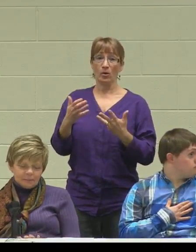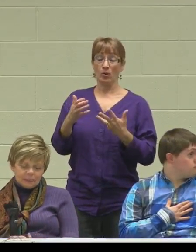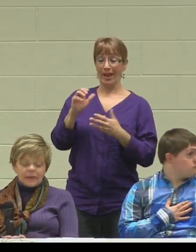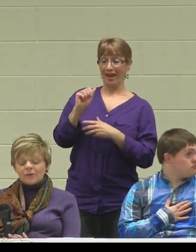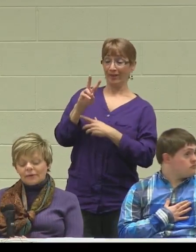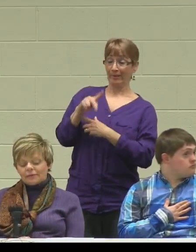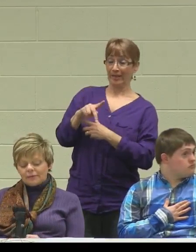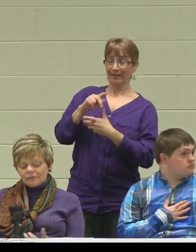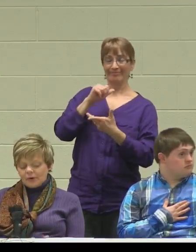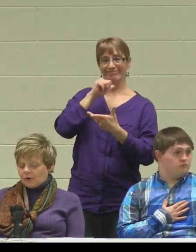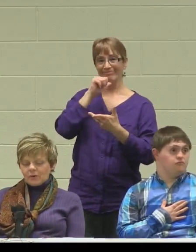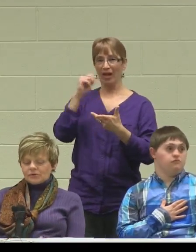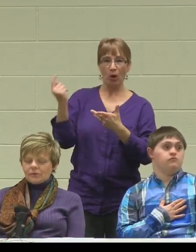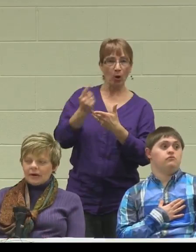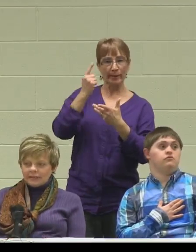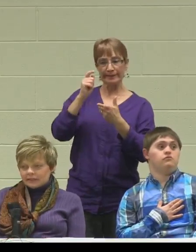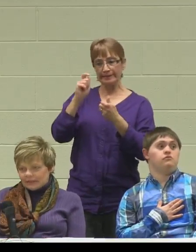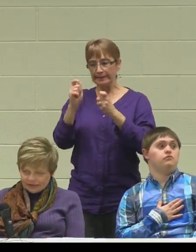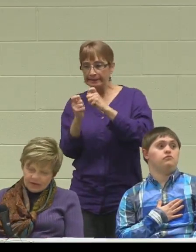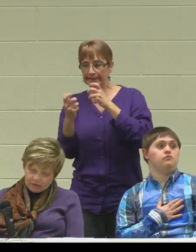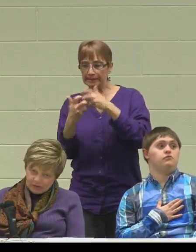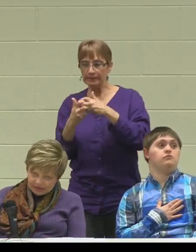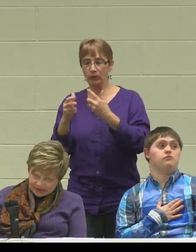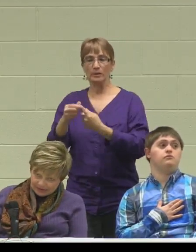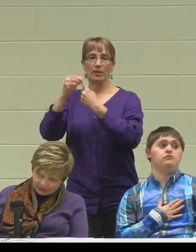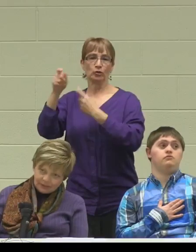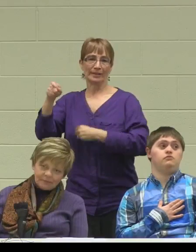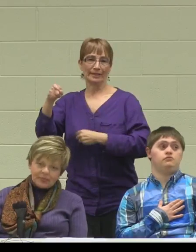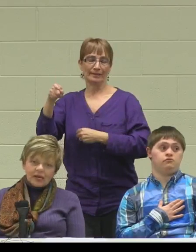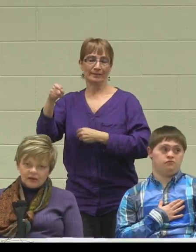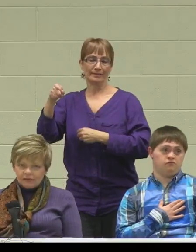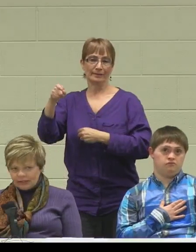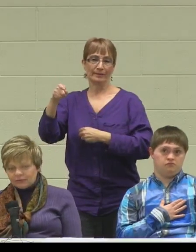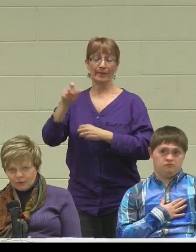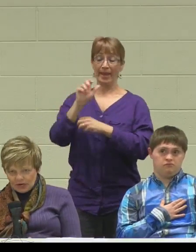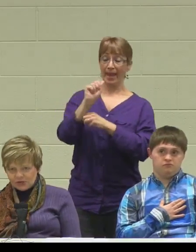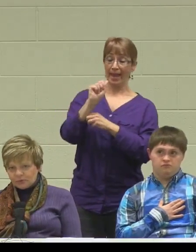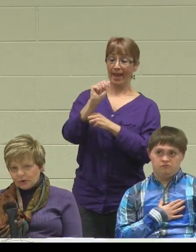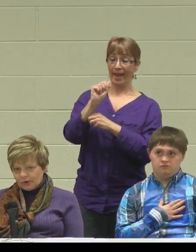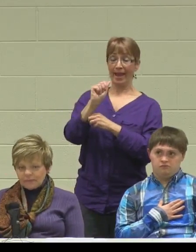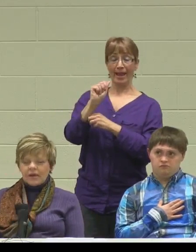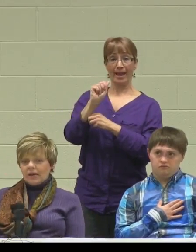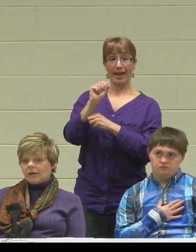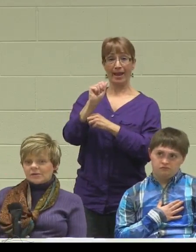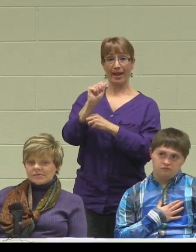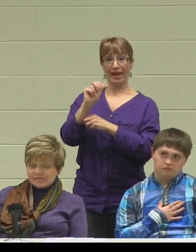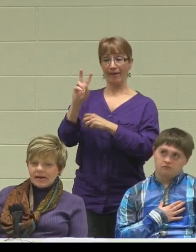I think we are always reminded that AVP stands for Advanced Vocational Program and was designed